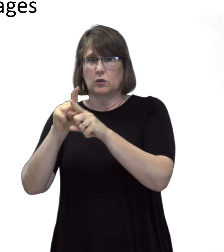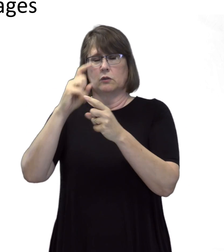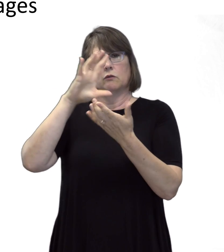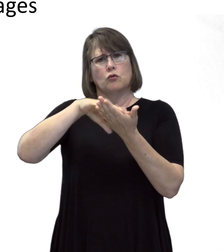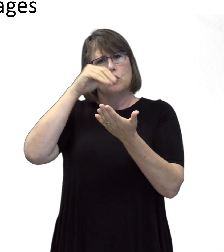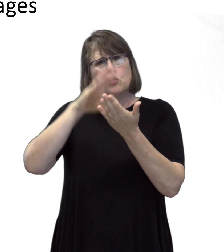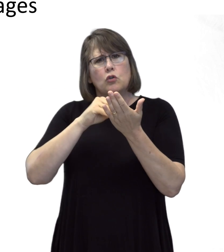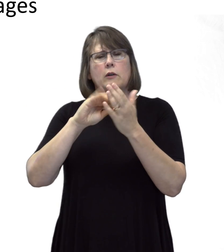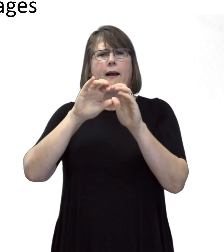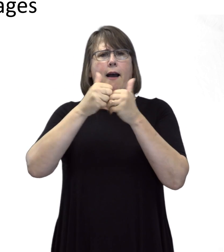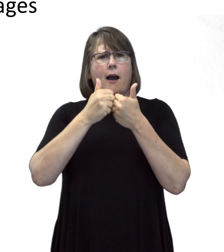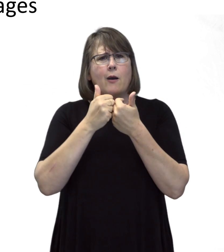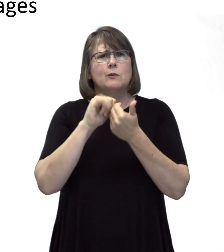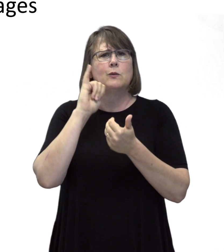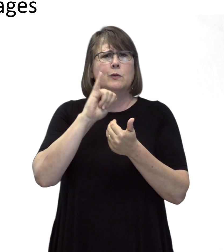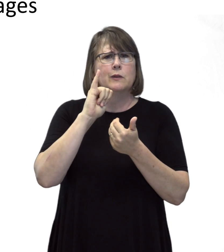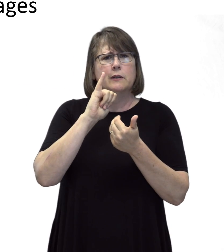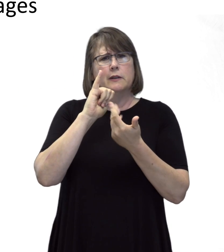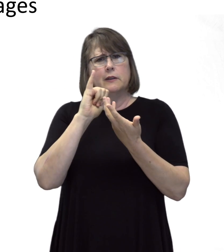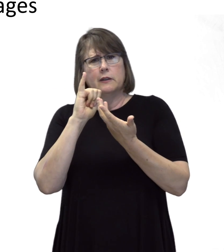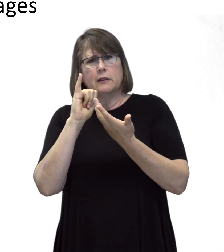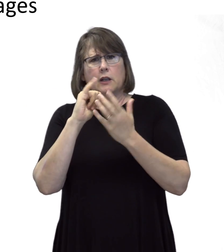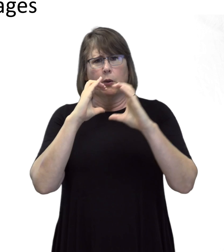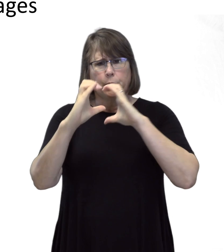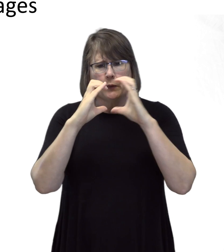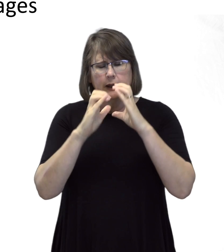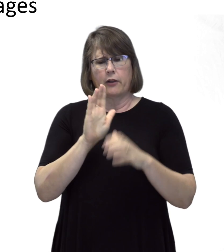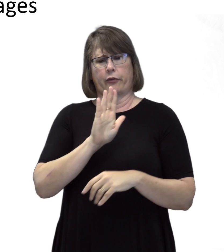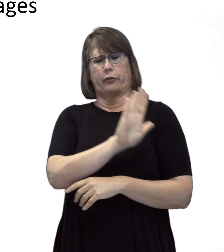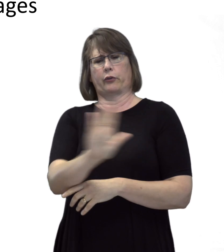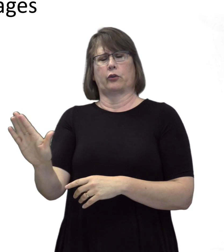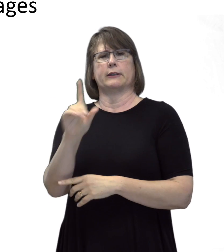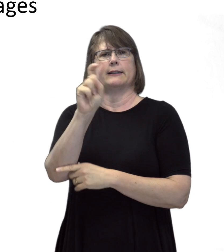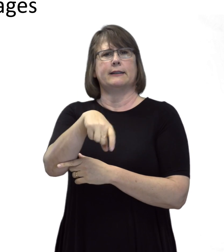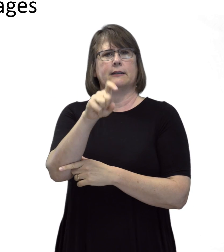as well as receive instruction about how to communicate their needs.